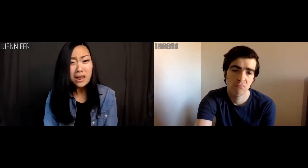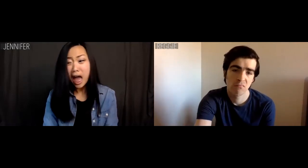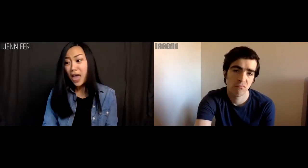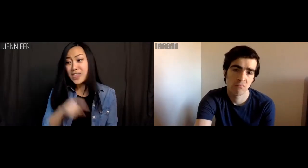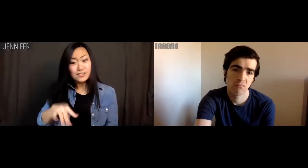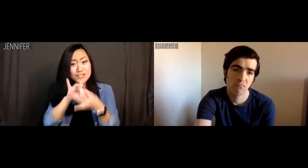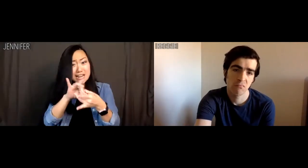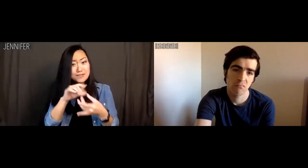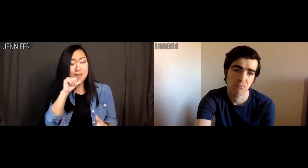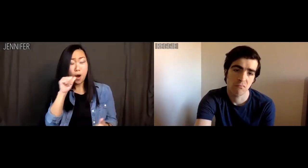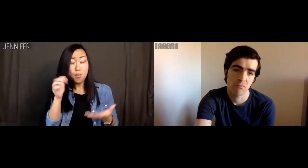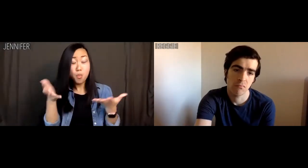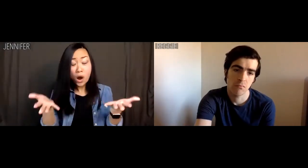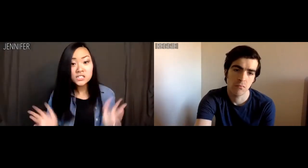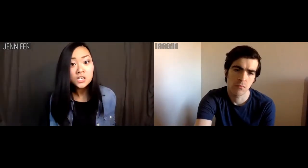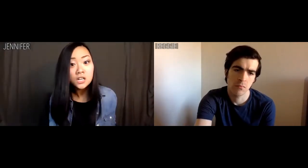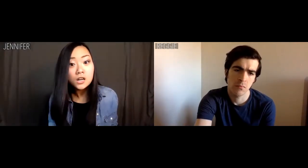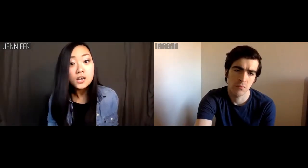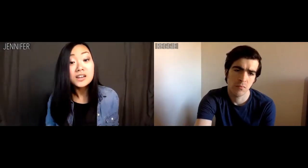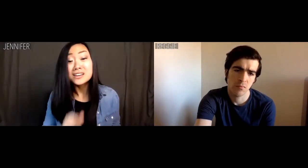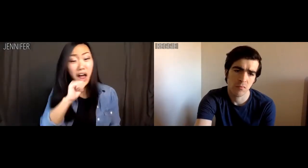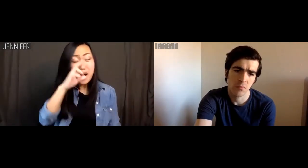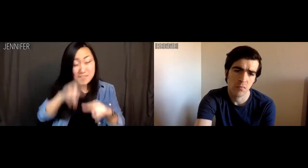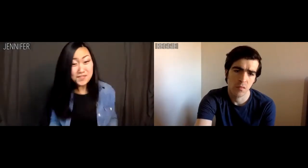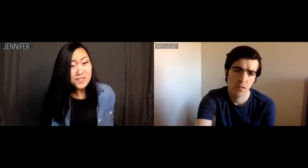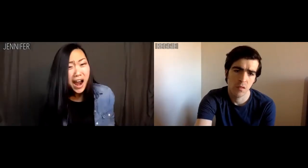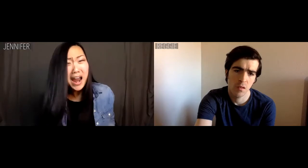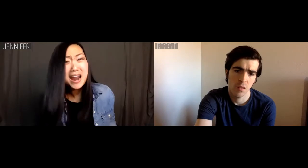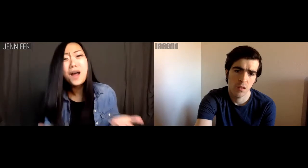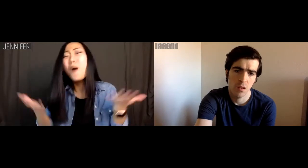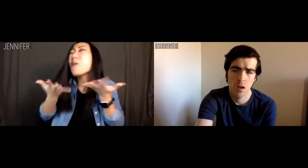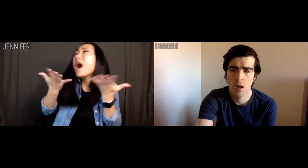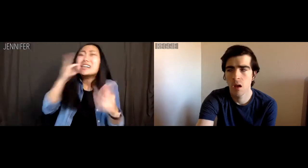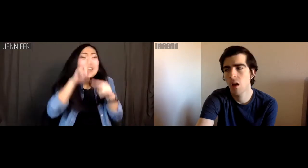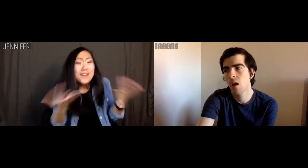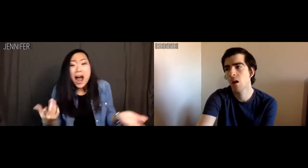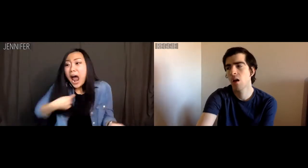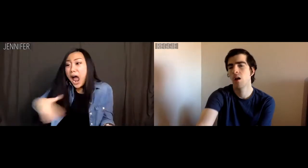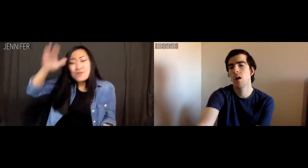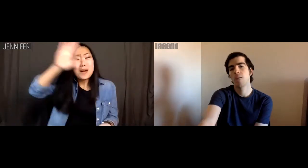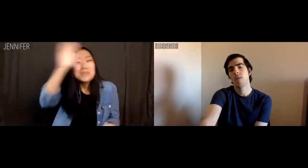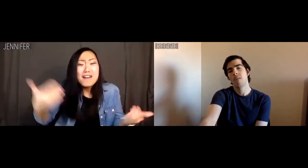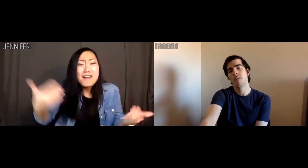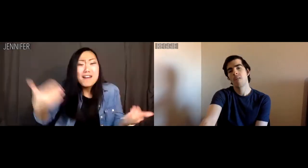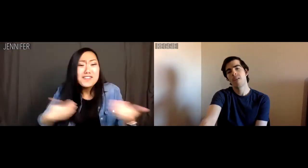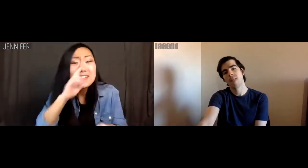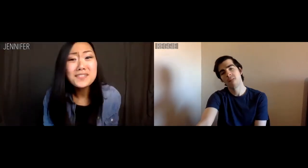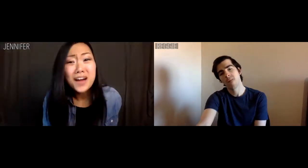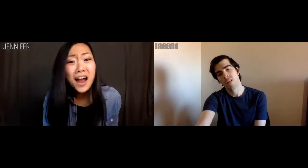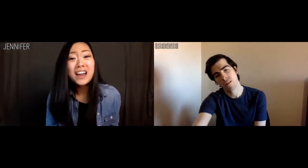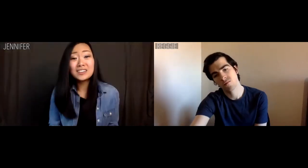Jennifer: This relationship isn't what? Isn't fun? What's fun? I haven't had fun my whole life.